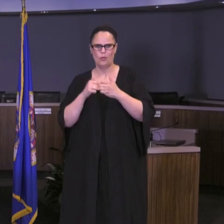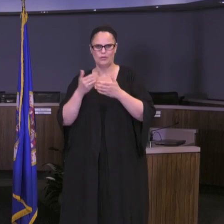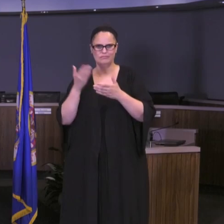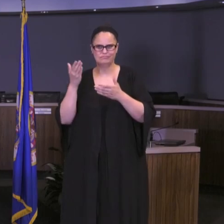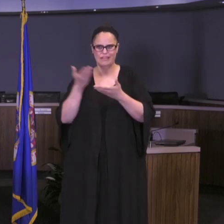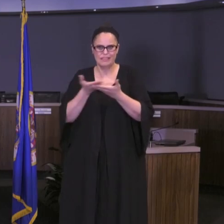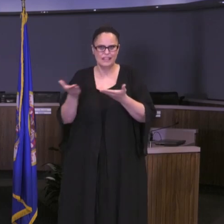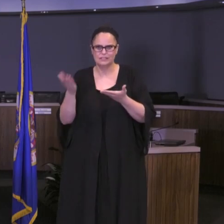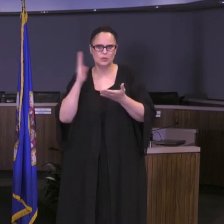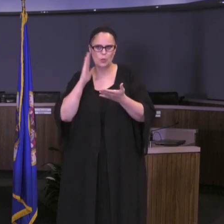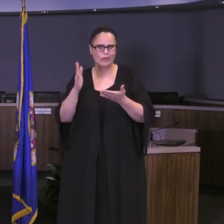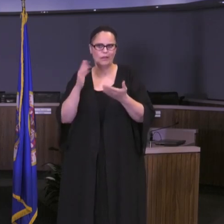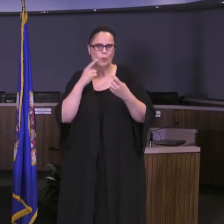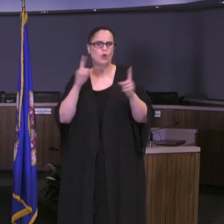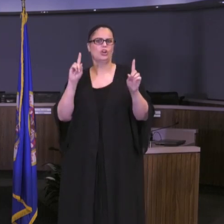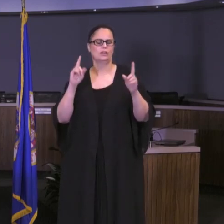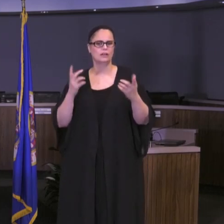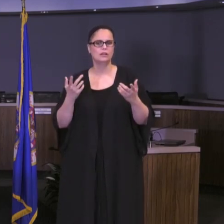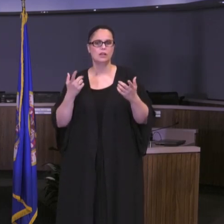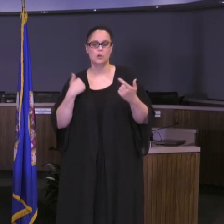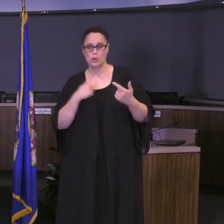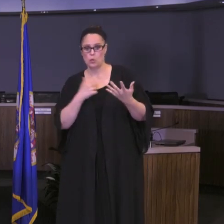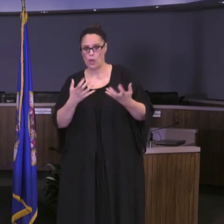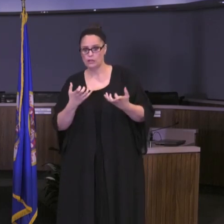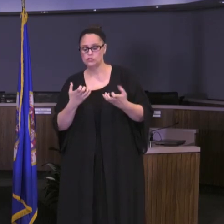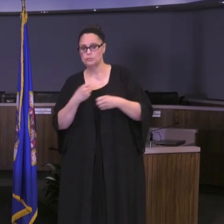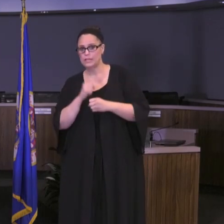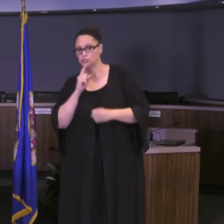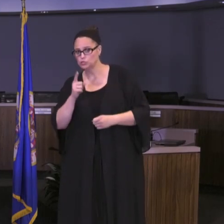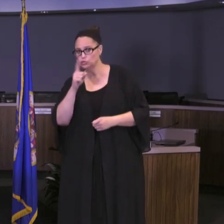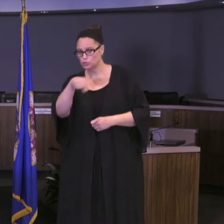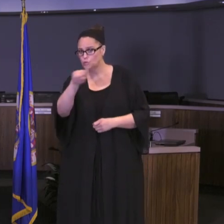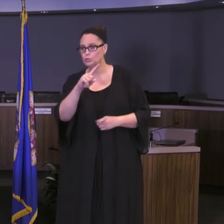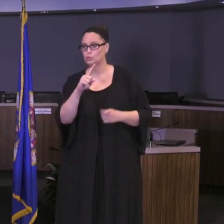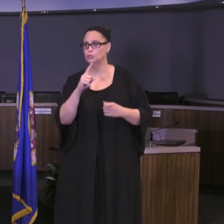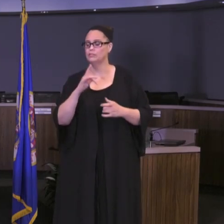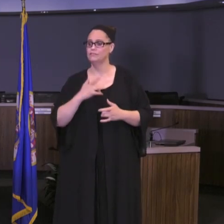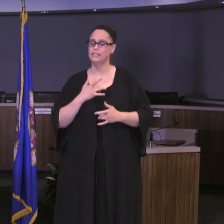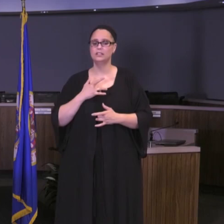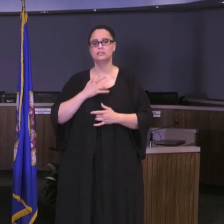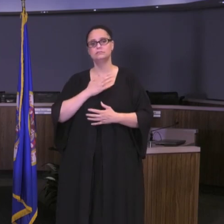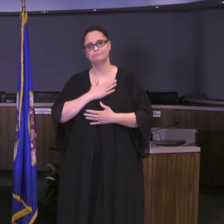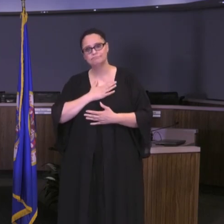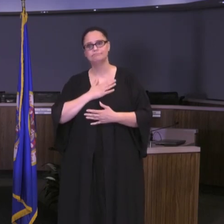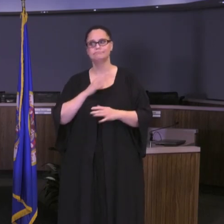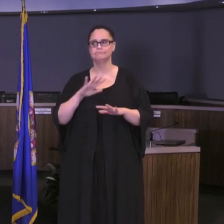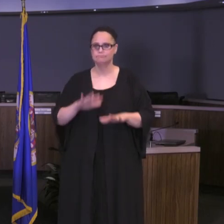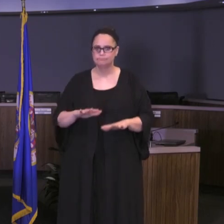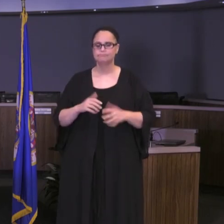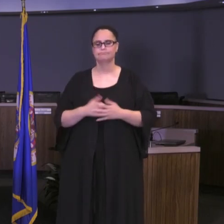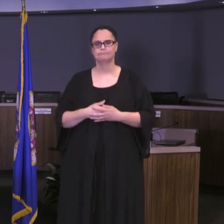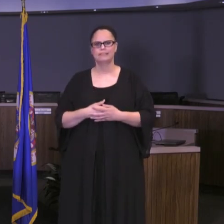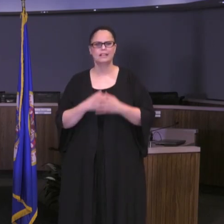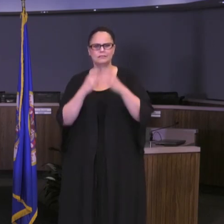that could really help provide you some reassurances, what are we going to do about masks, and who is going to be required or